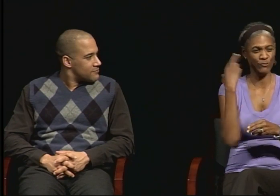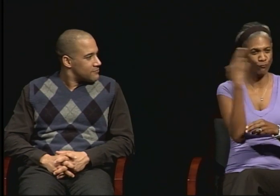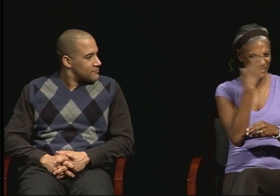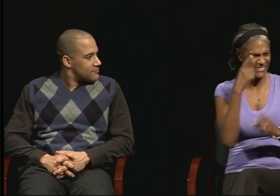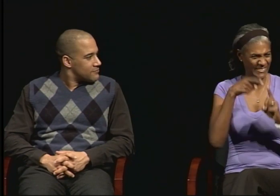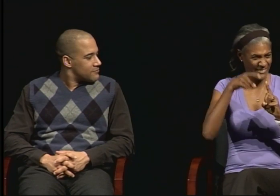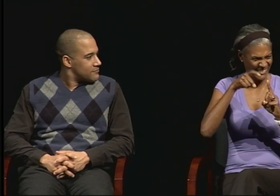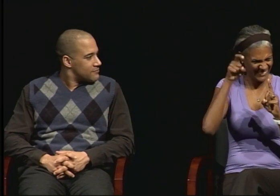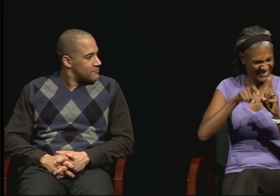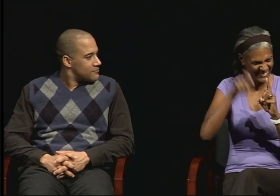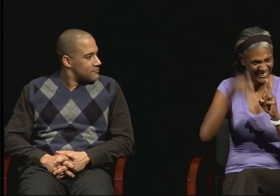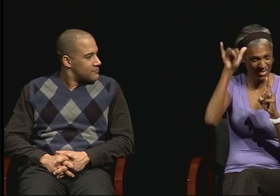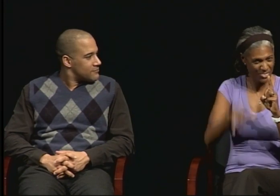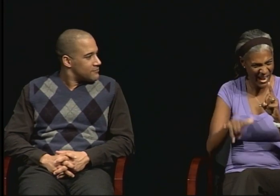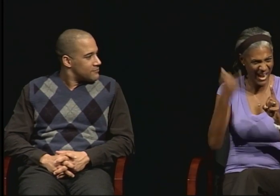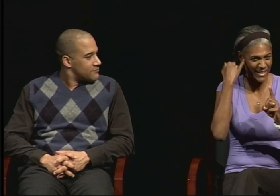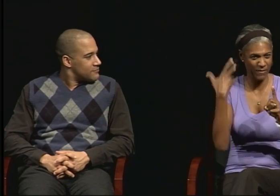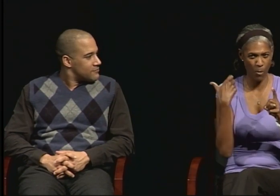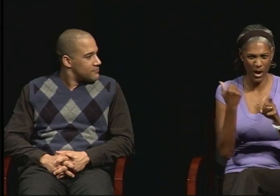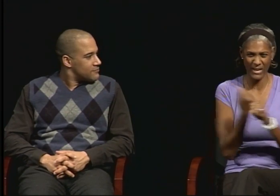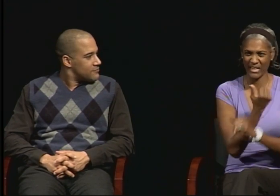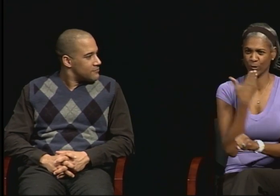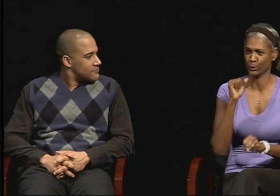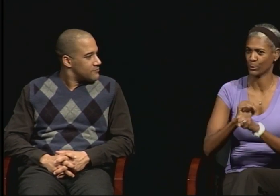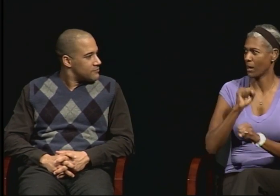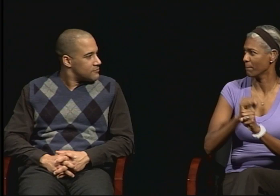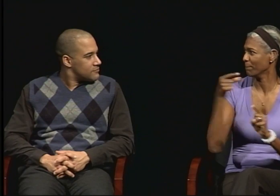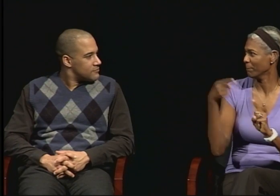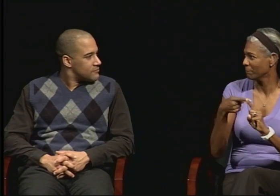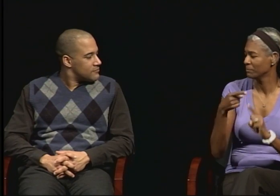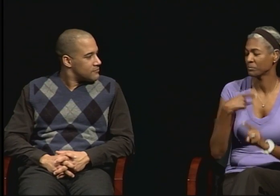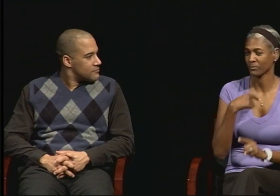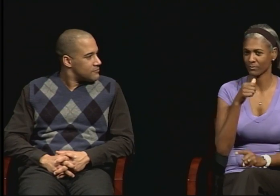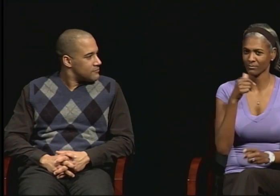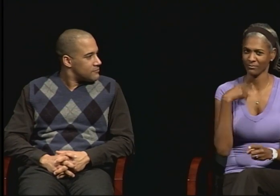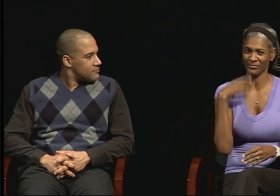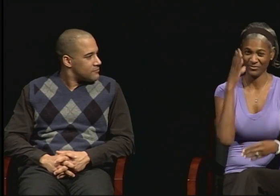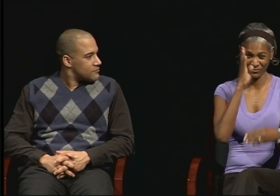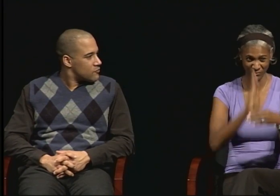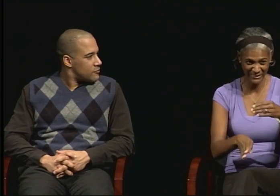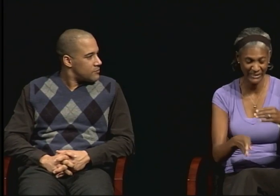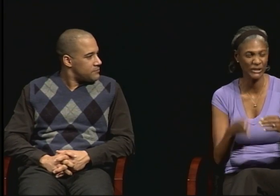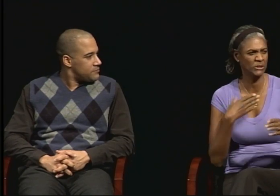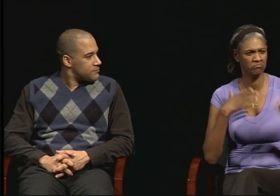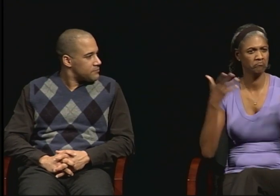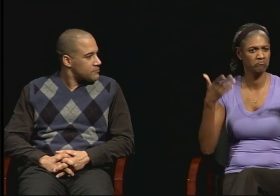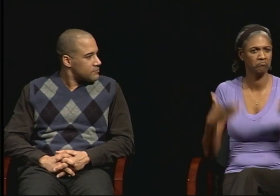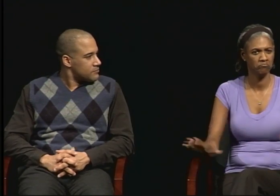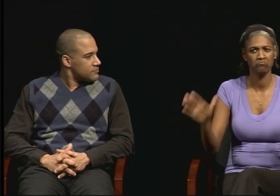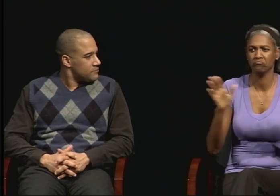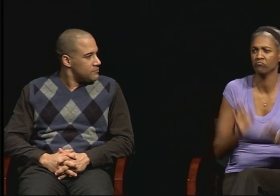So I decided to complete it. And I finished it. The PhD at that time having a PhD